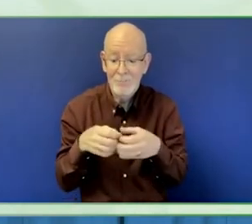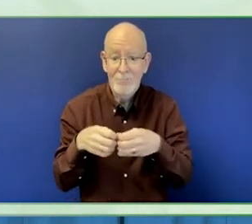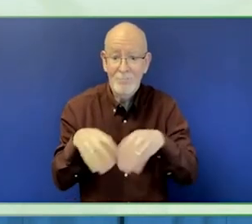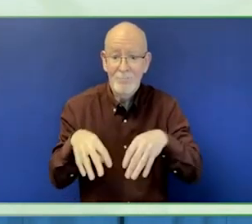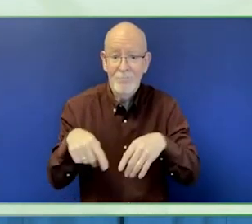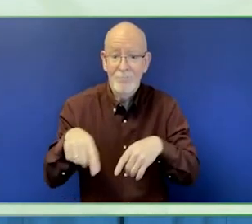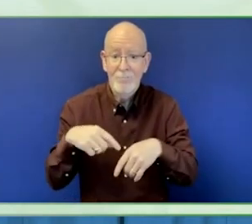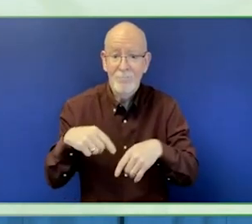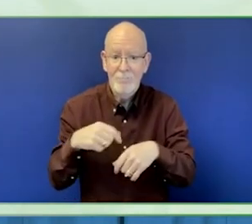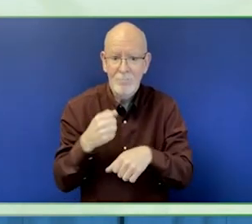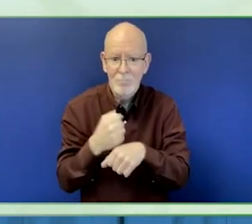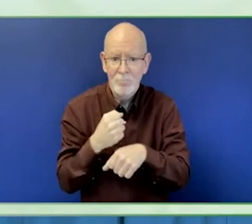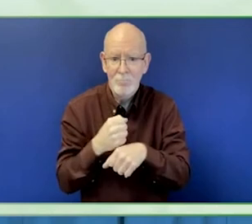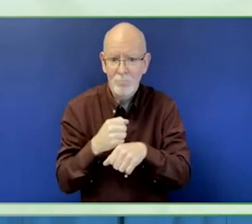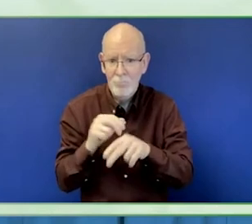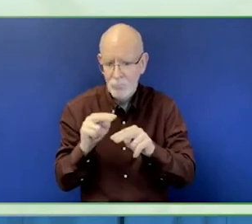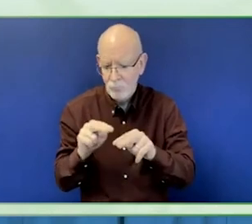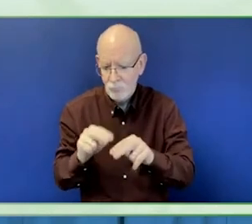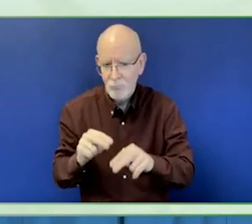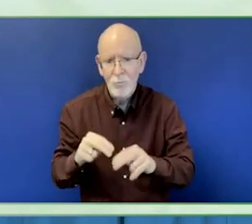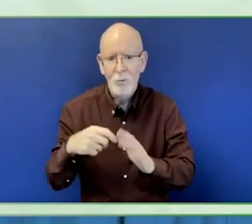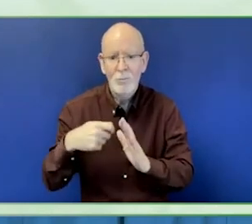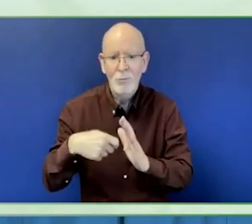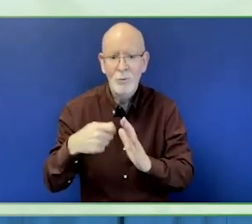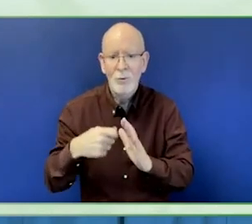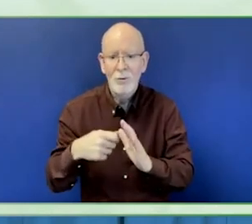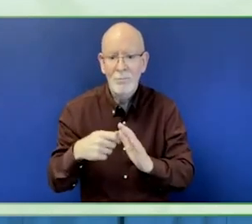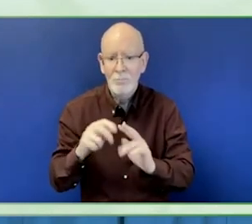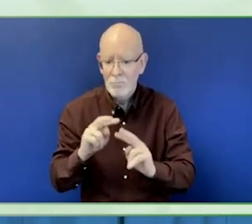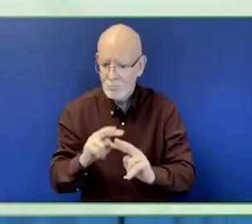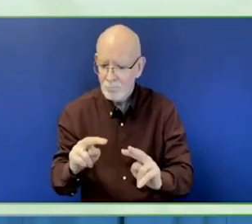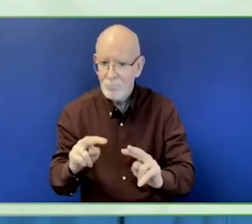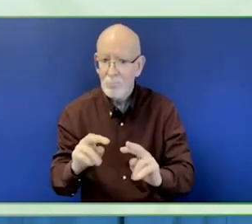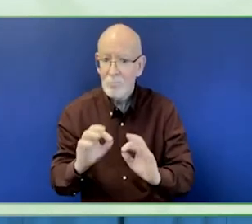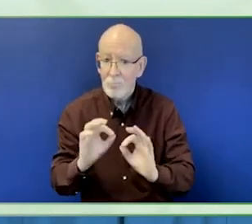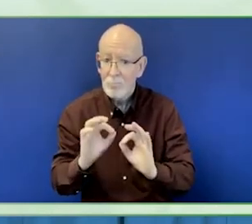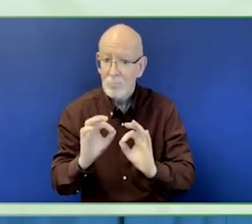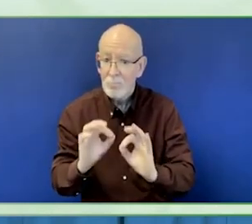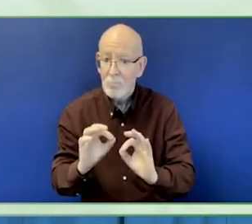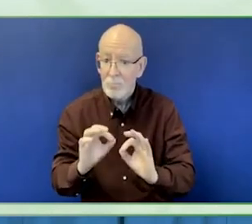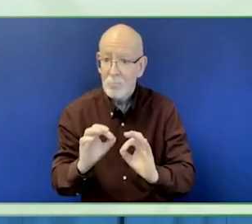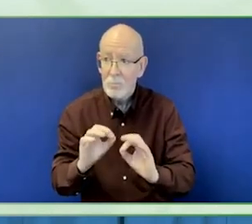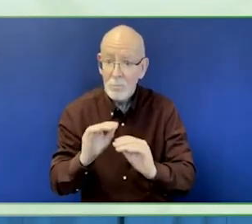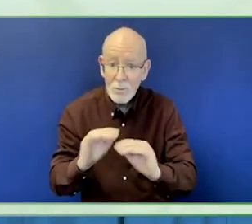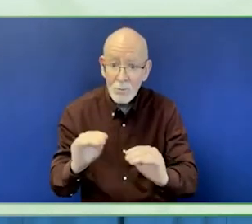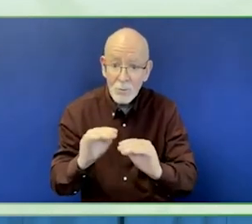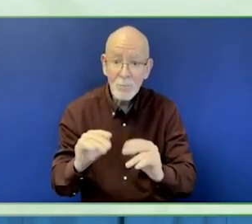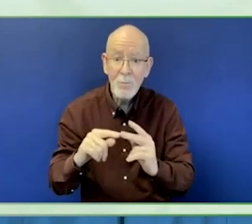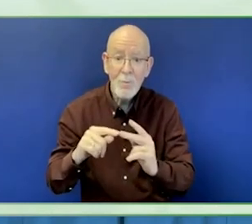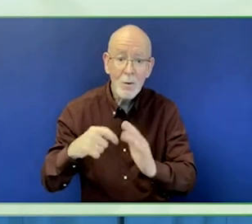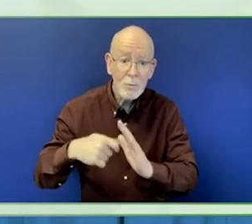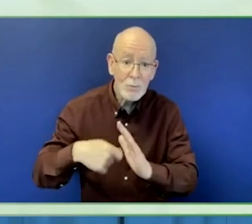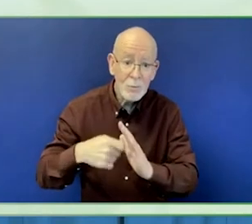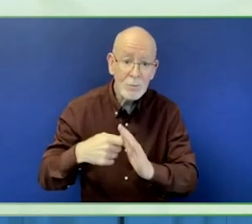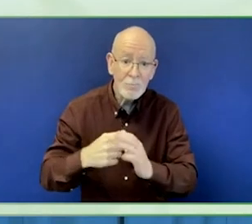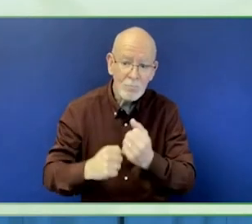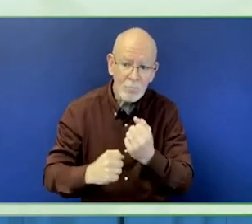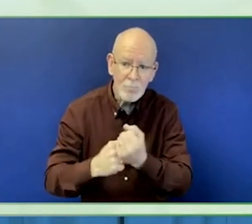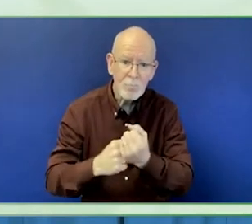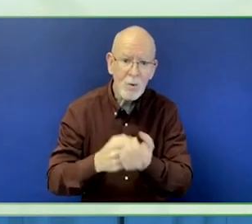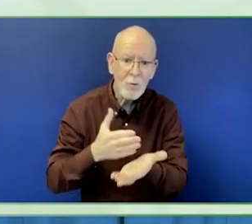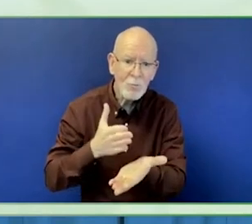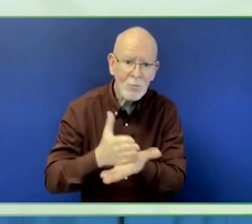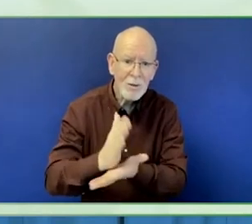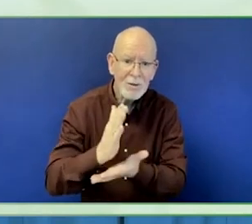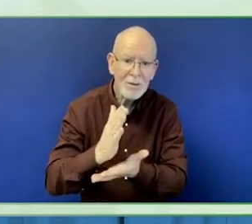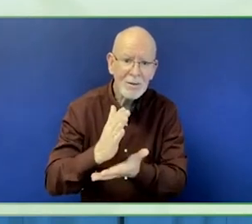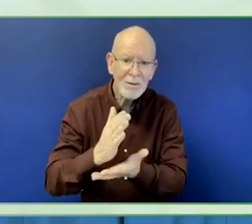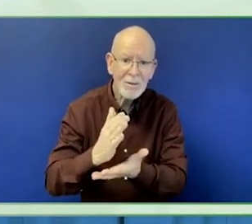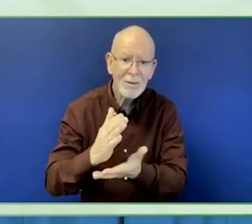After the application, on average 300 projects apply each year, we